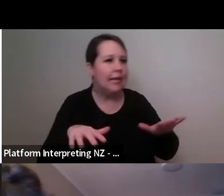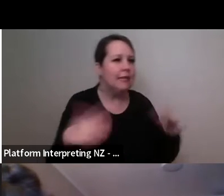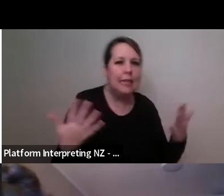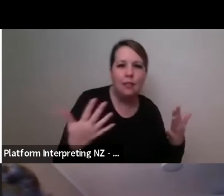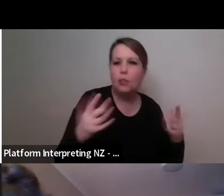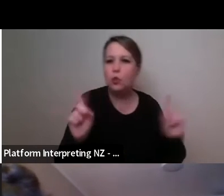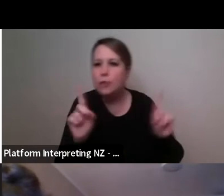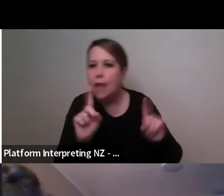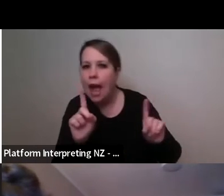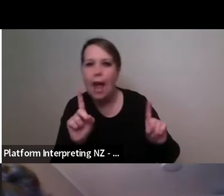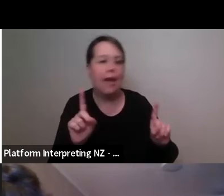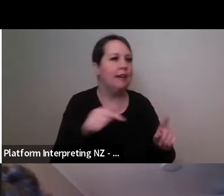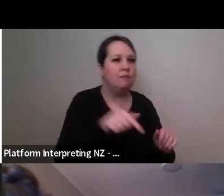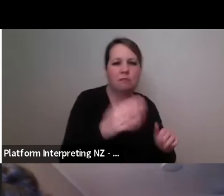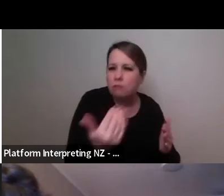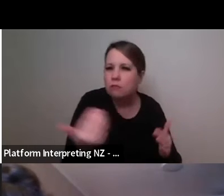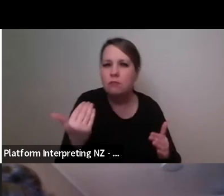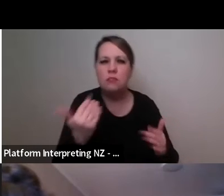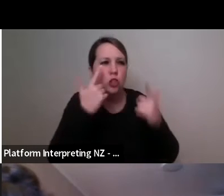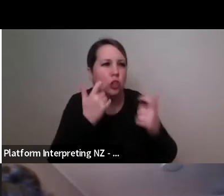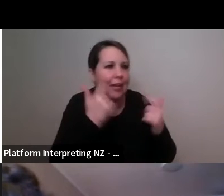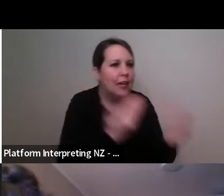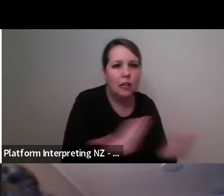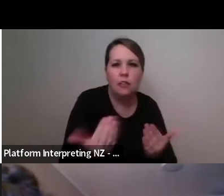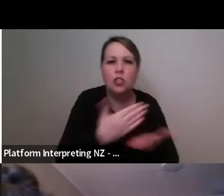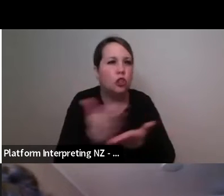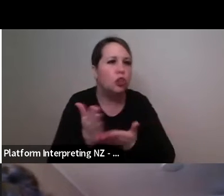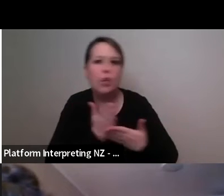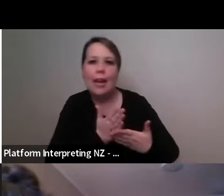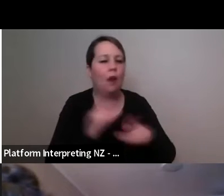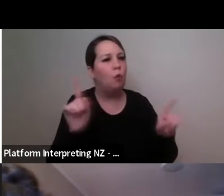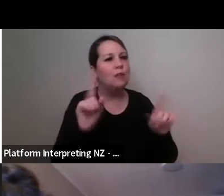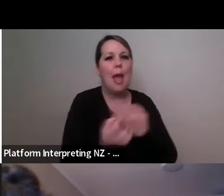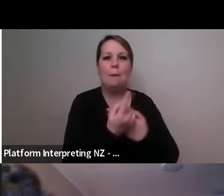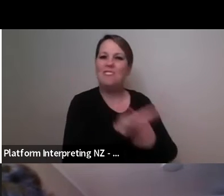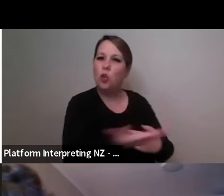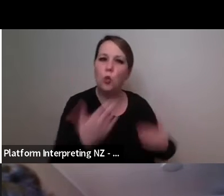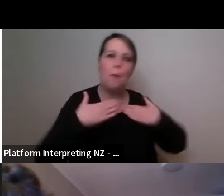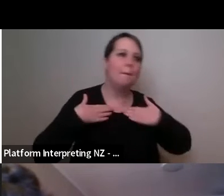space for people to check in and to share where they're at you know in in their evolution of